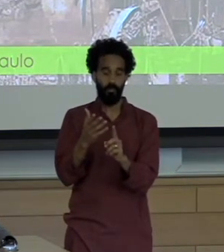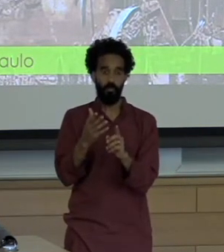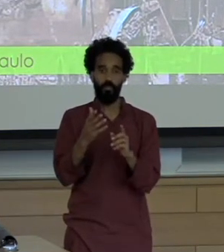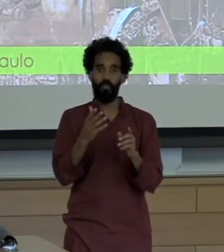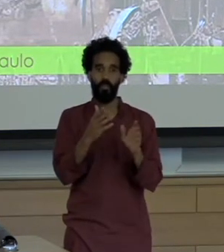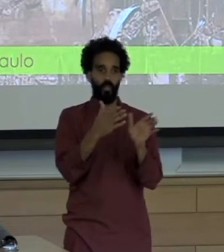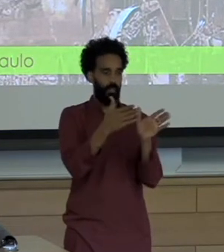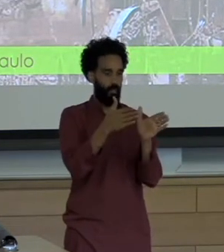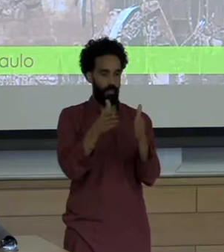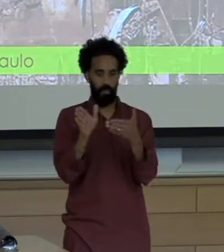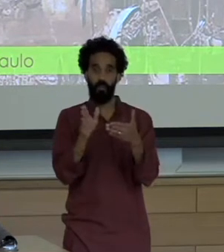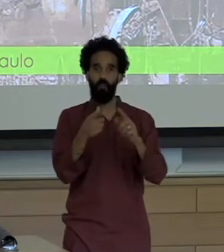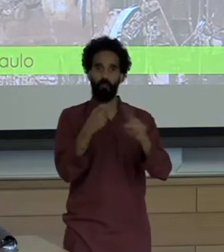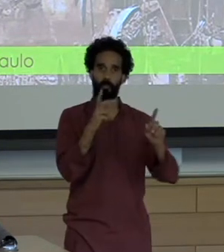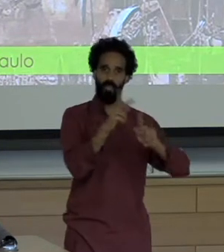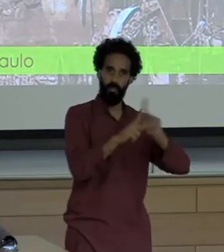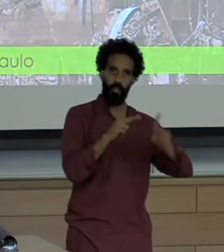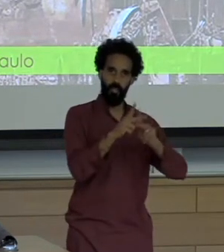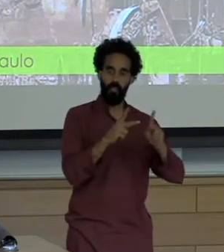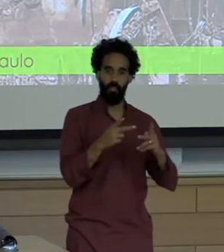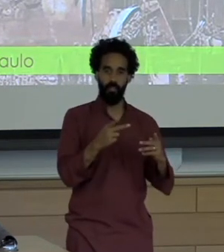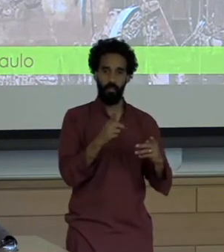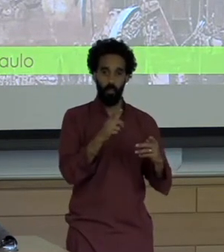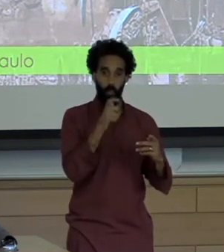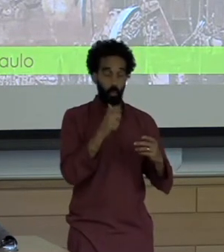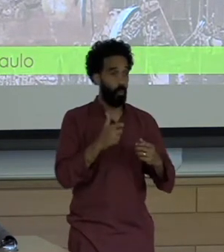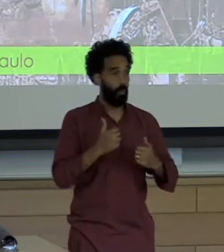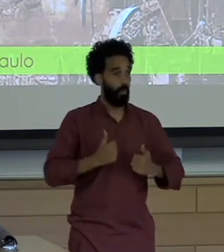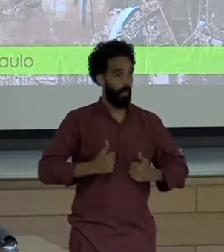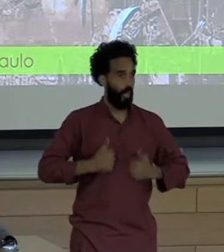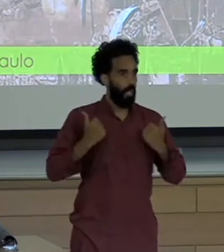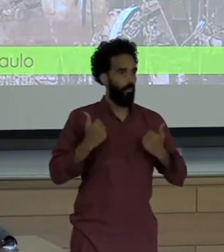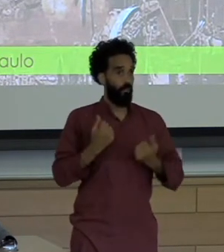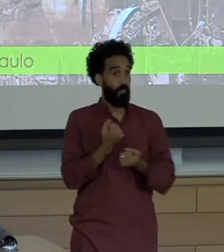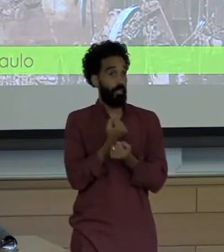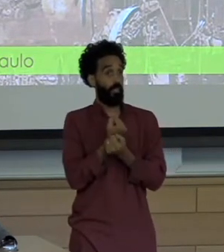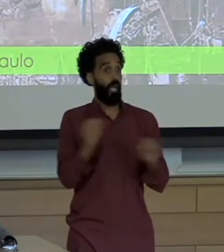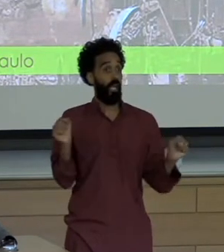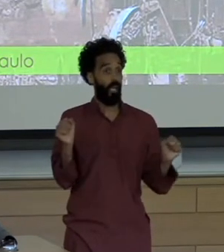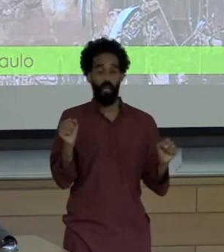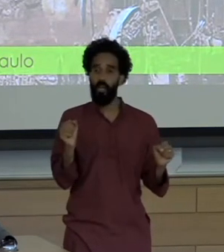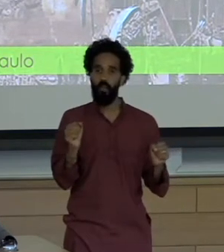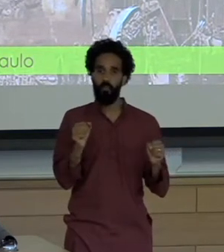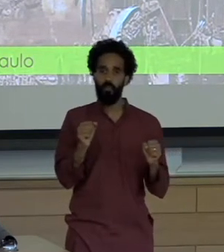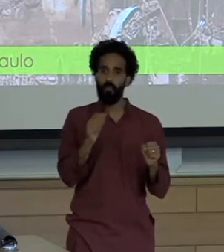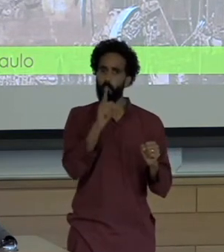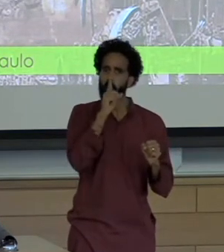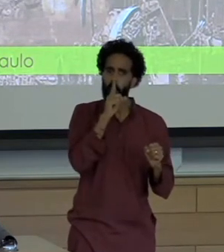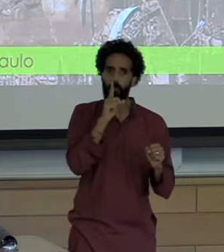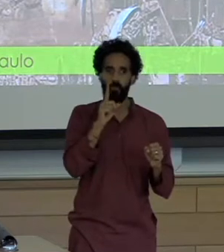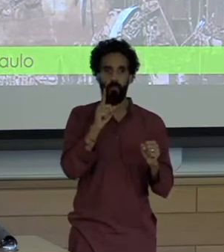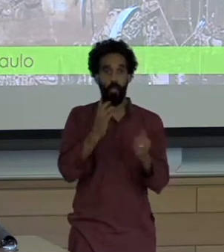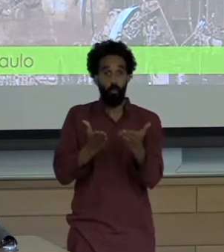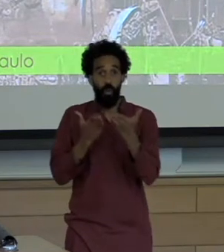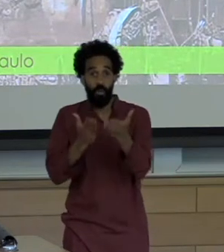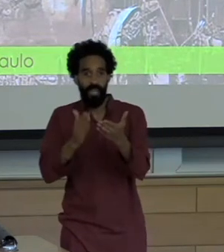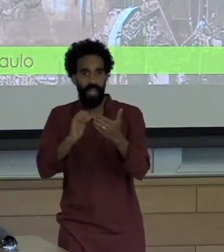absent in the press where any analysis or recommendations on how to address lax environmental standards or